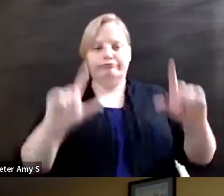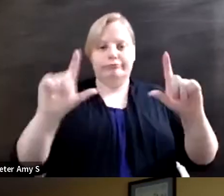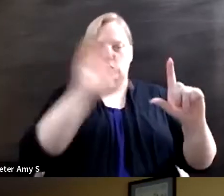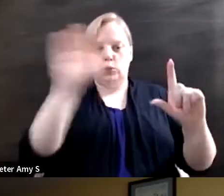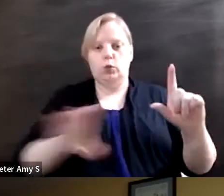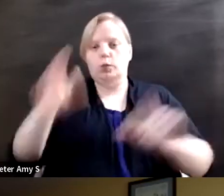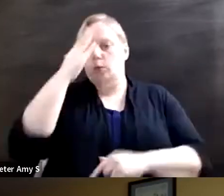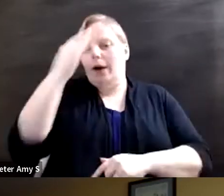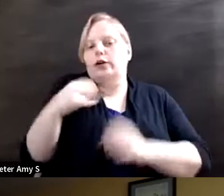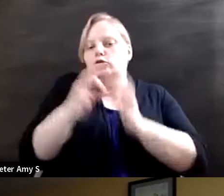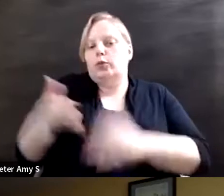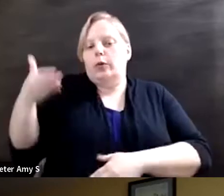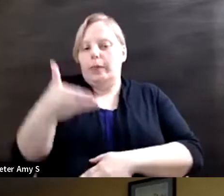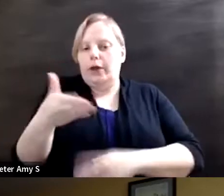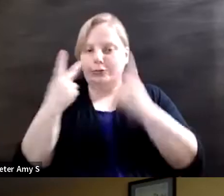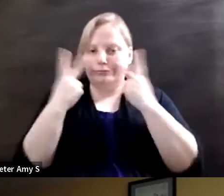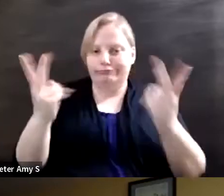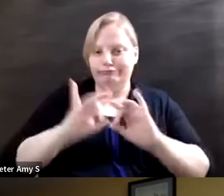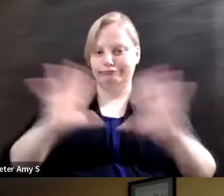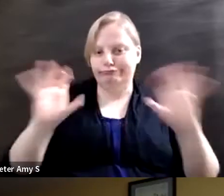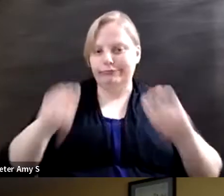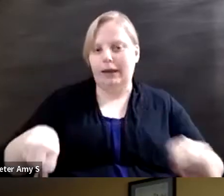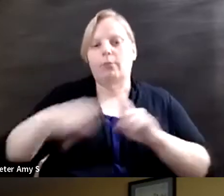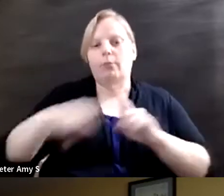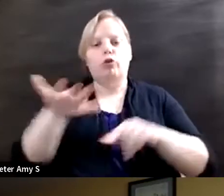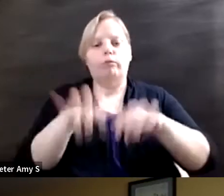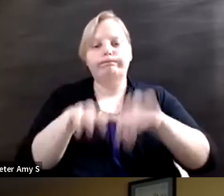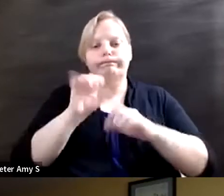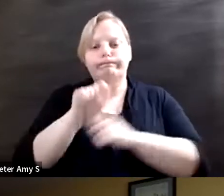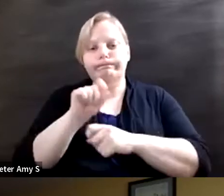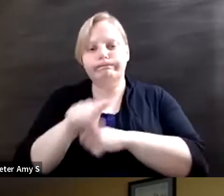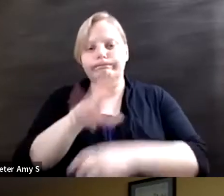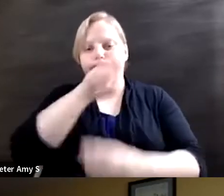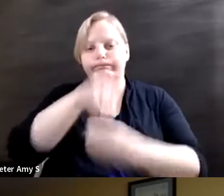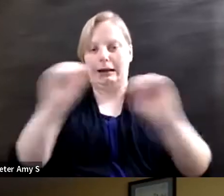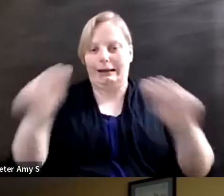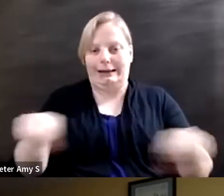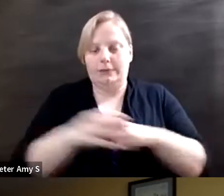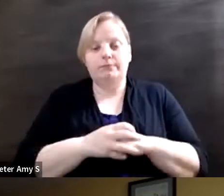and make sure that your remarks can also be included lastly if you have the questions for